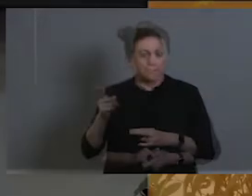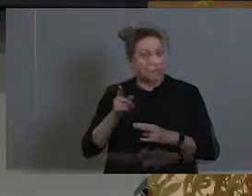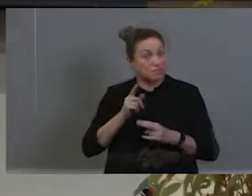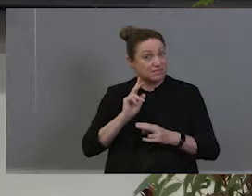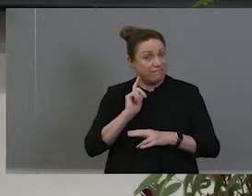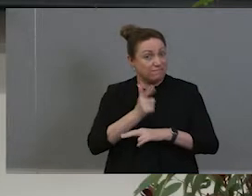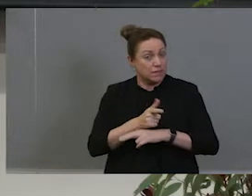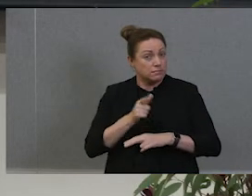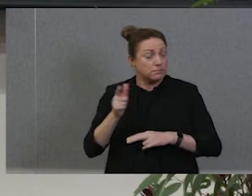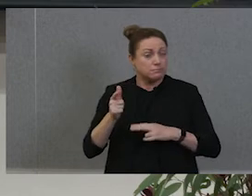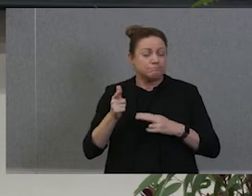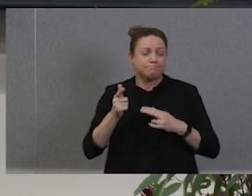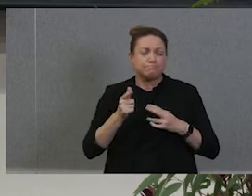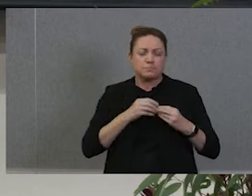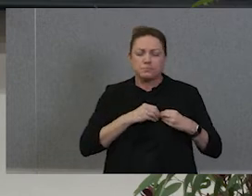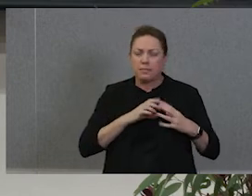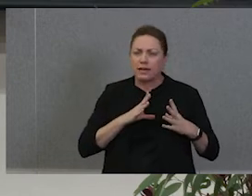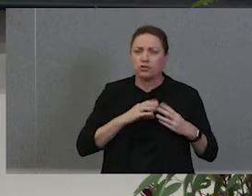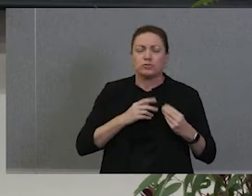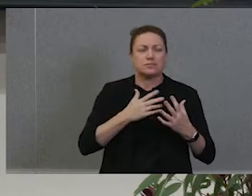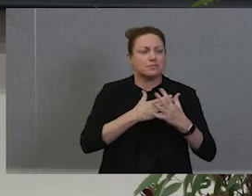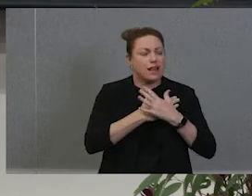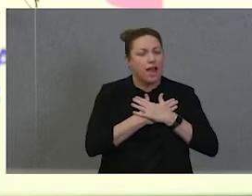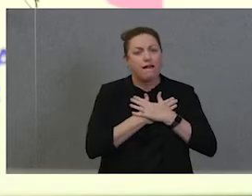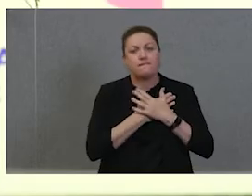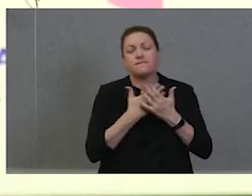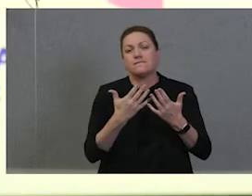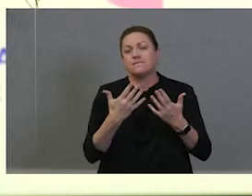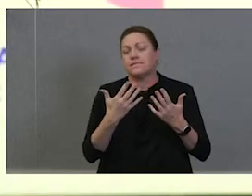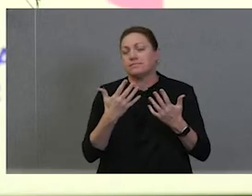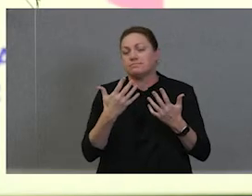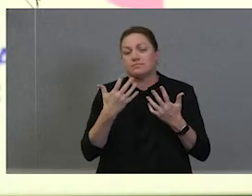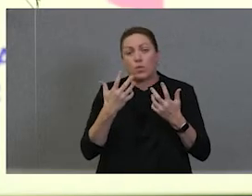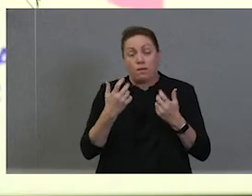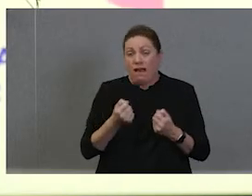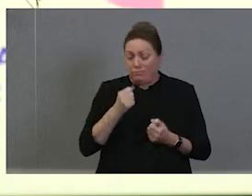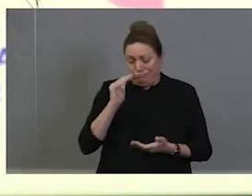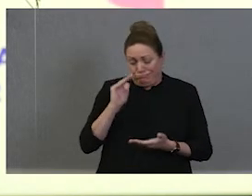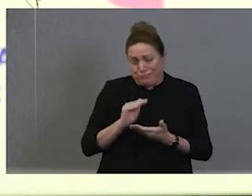So much passion. Love. We had a shoestring budget, the department of women in the day